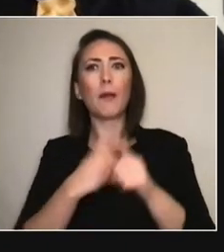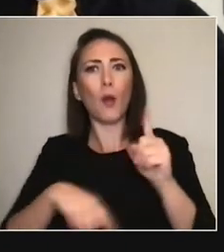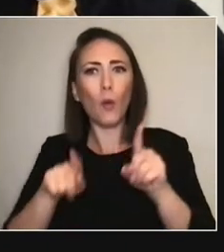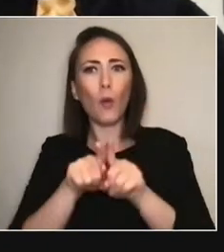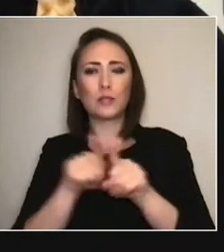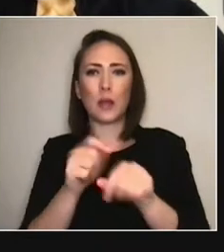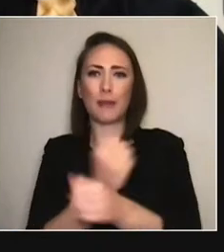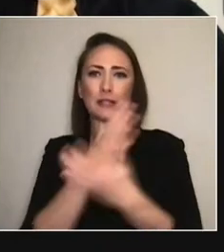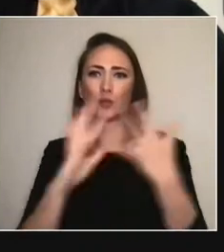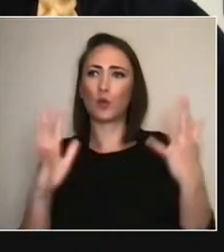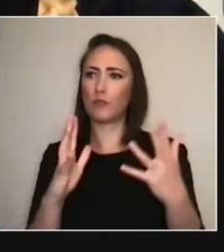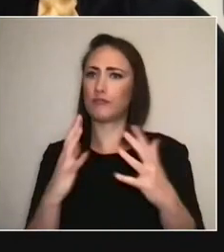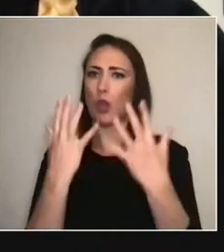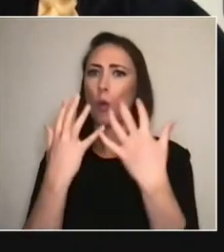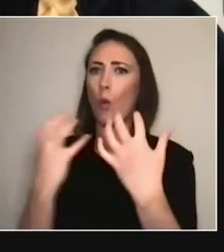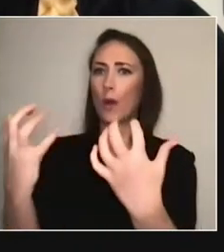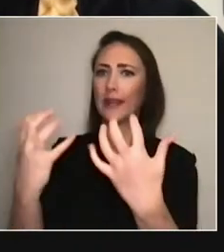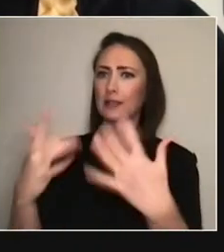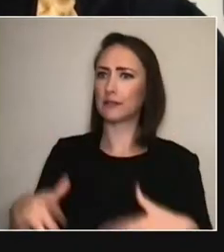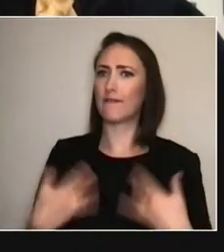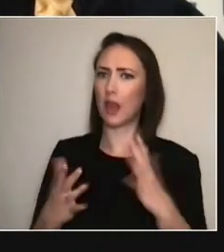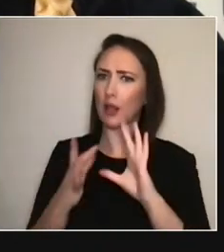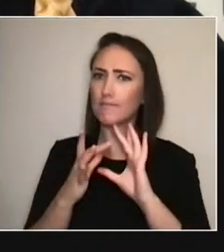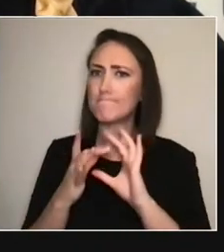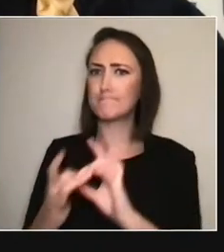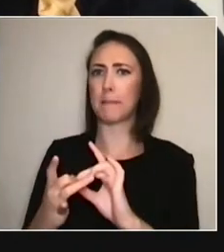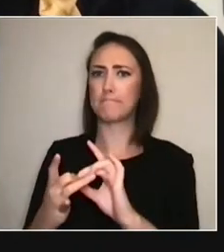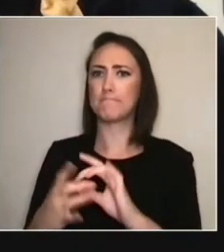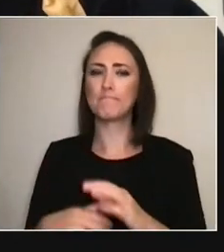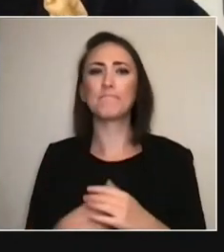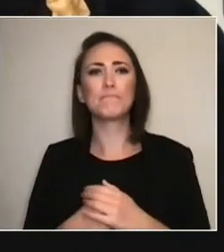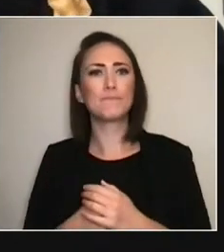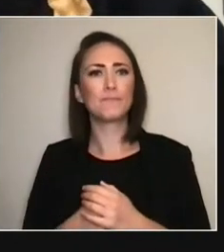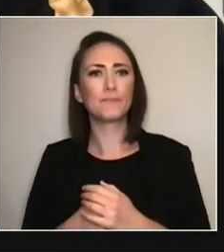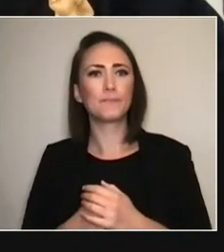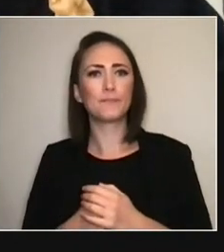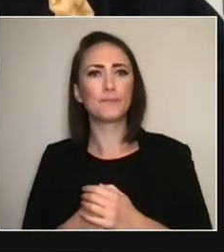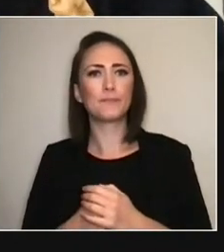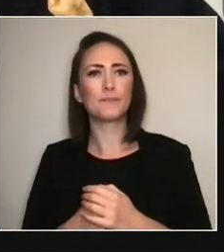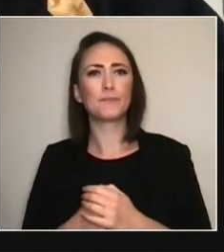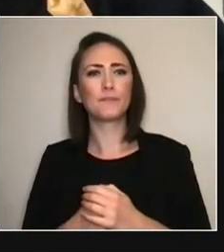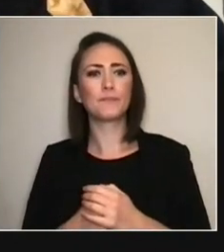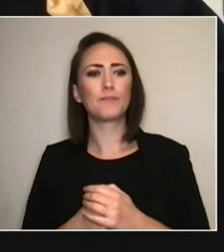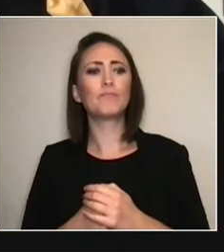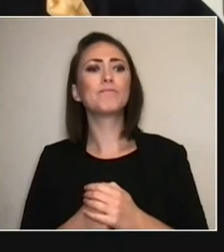I hope that's an exciting... I think for all artists who've been working through this period of time